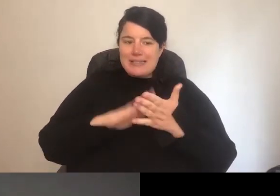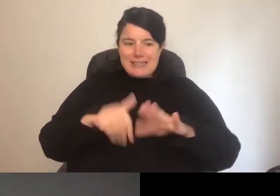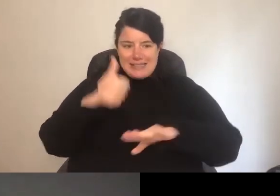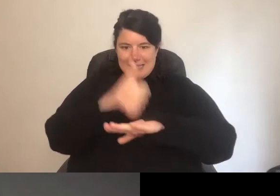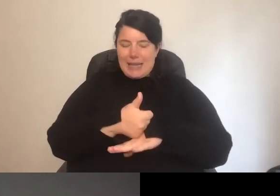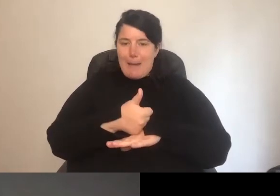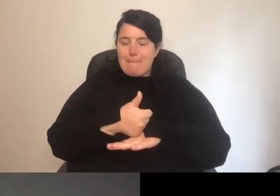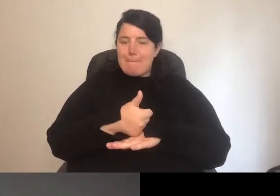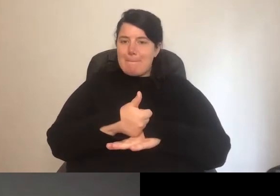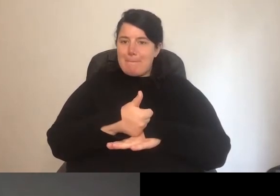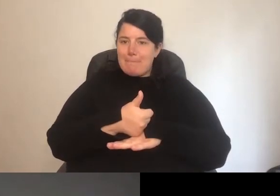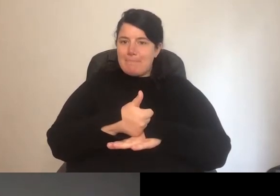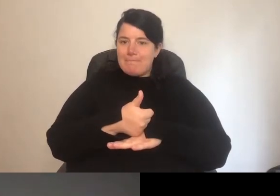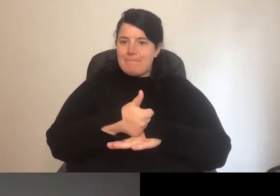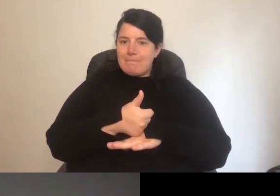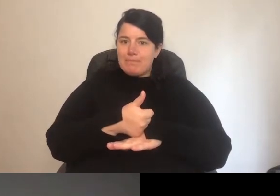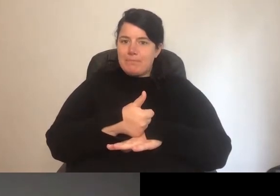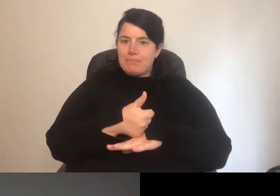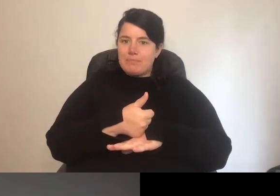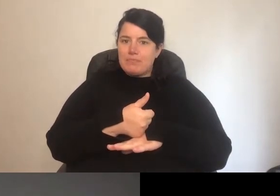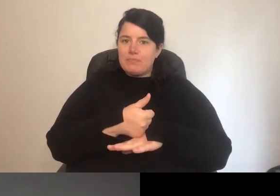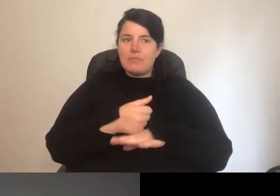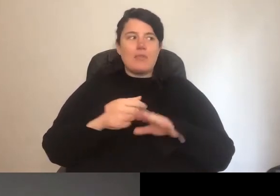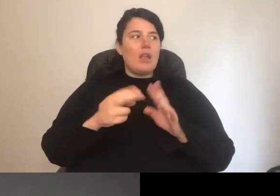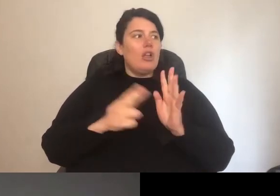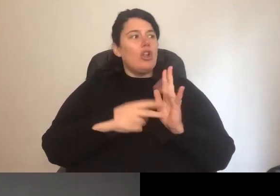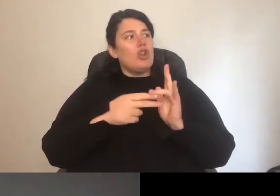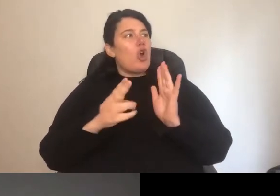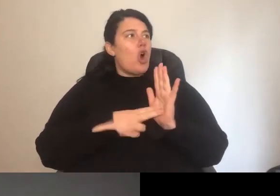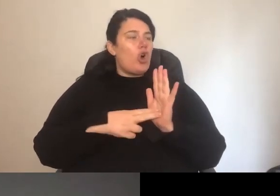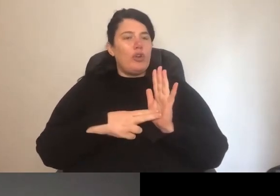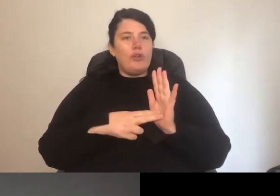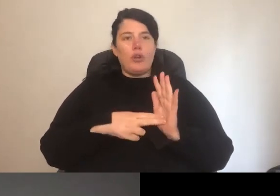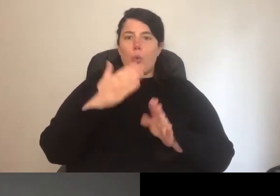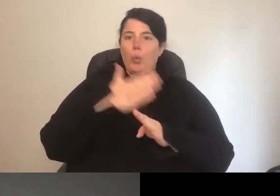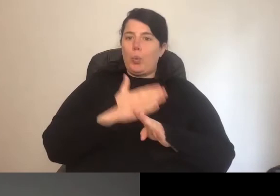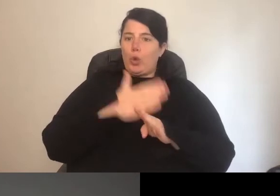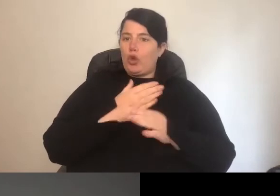informal, non-workload opportunities. So whether it's just,